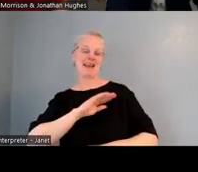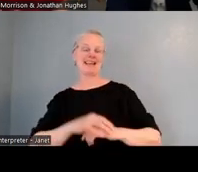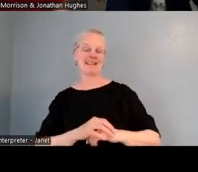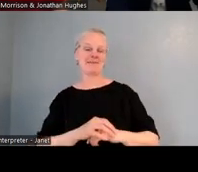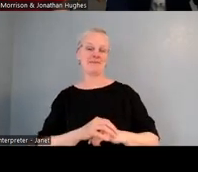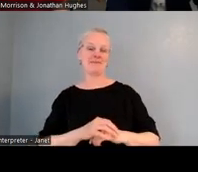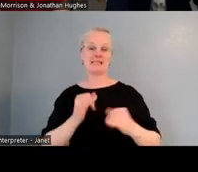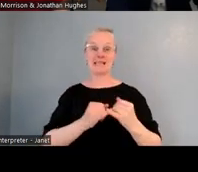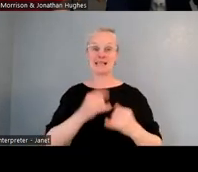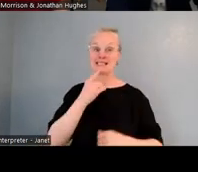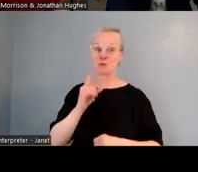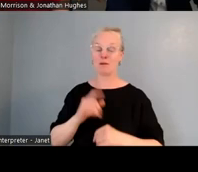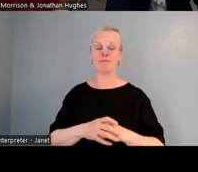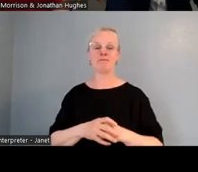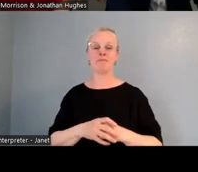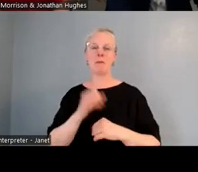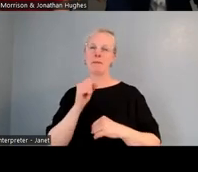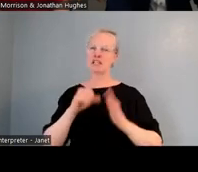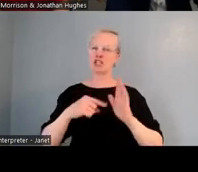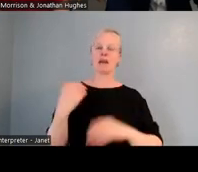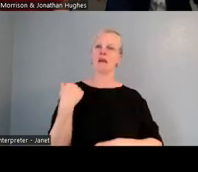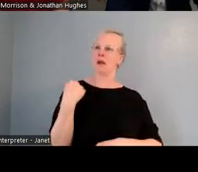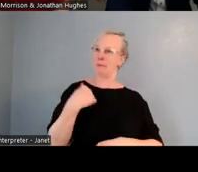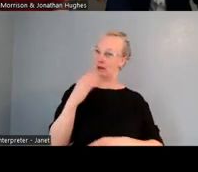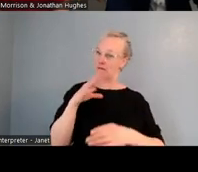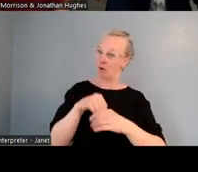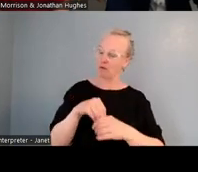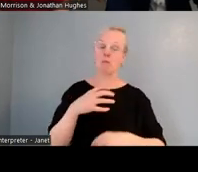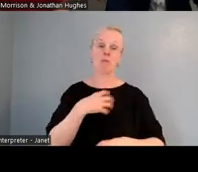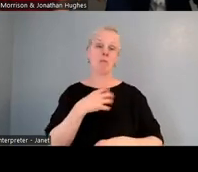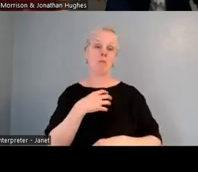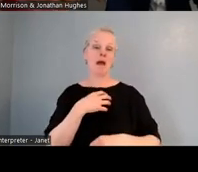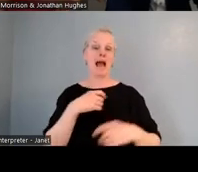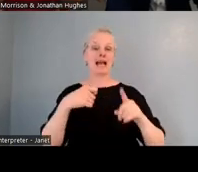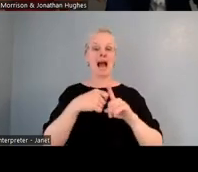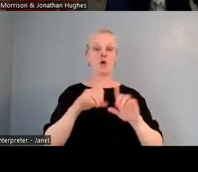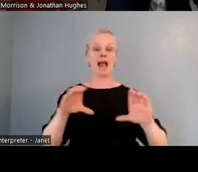to come to a hui for the kāhui ako, to the principals to speak about this one gap